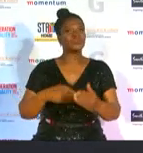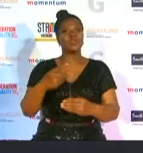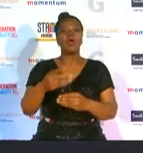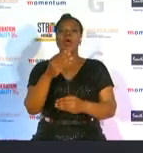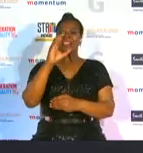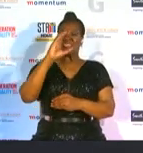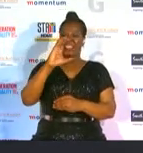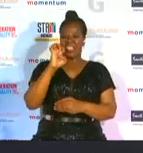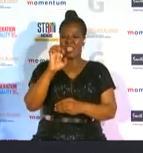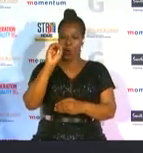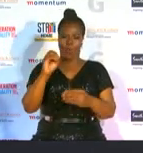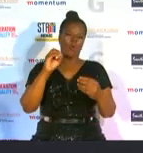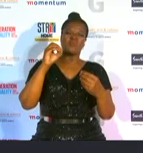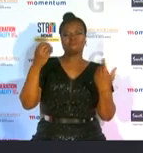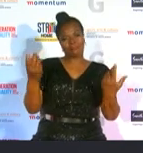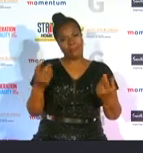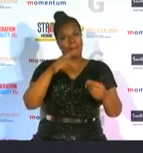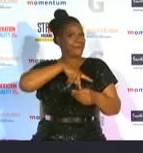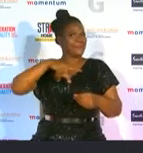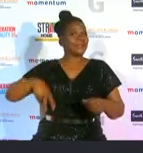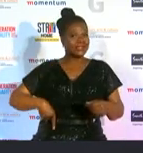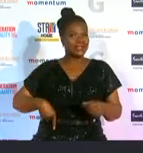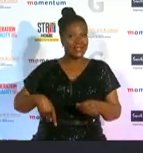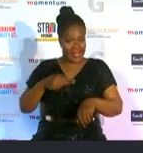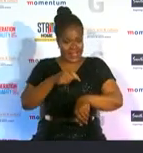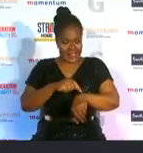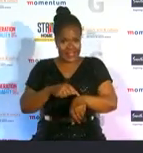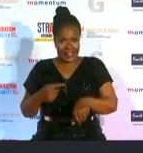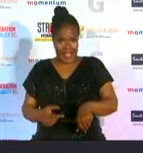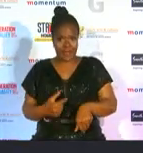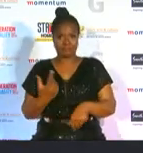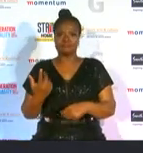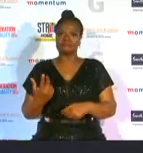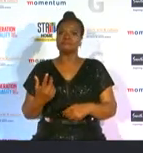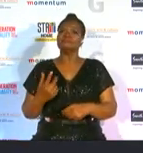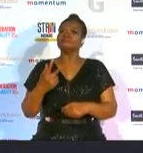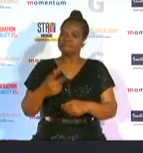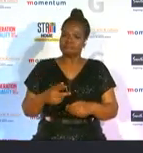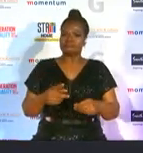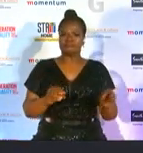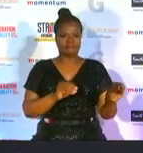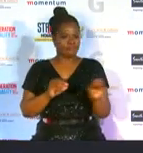and president during this time sagf grew from four disciplines to nine and